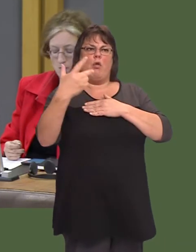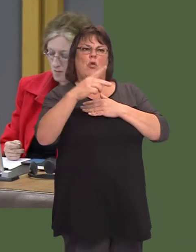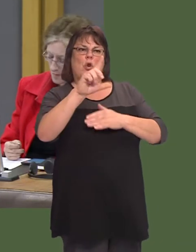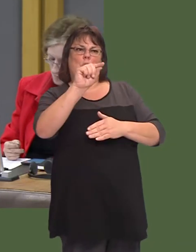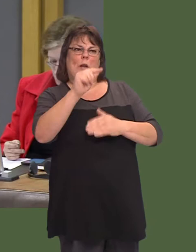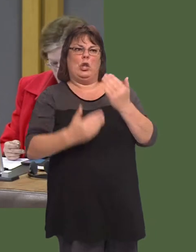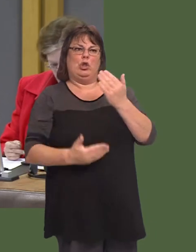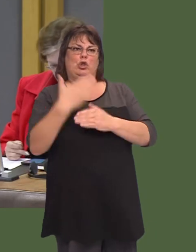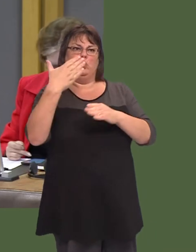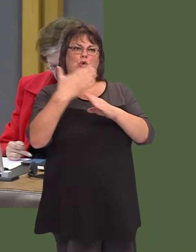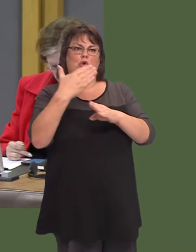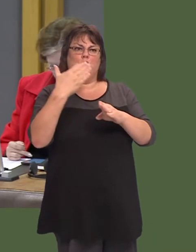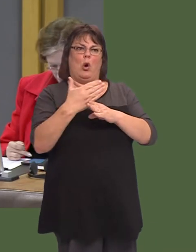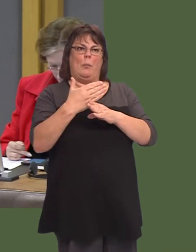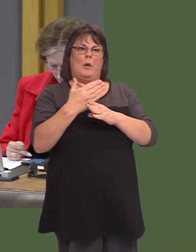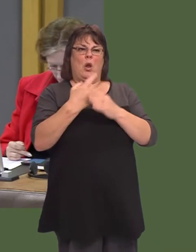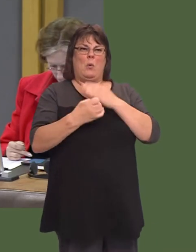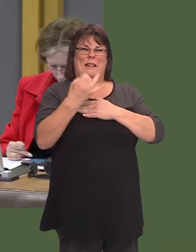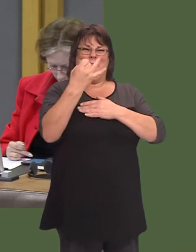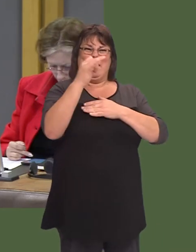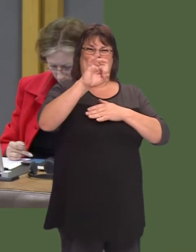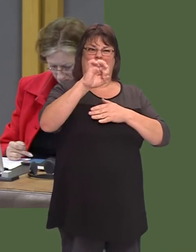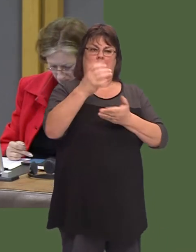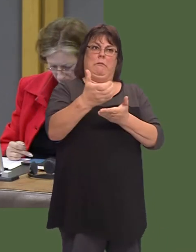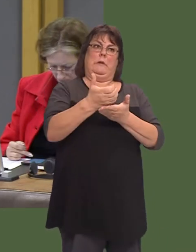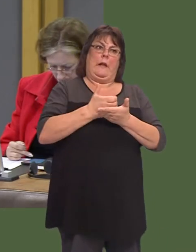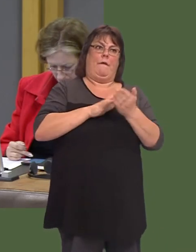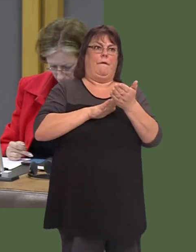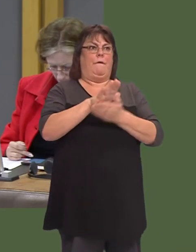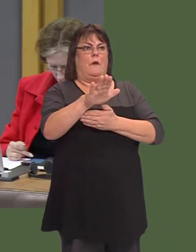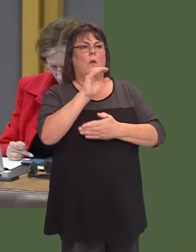but only 320 new jobs have been created and 70 safeguarded, why does the First Minister